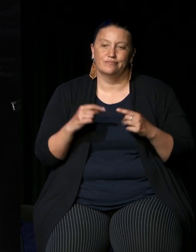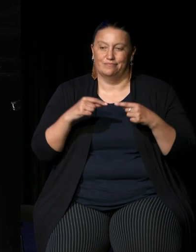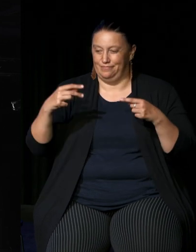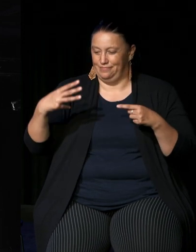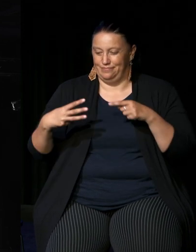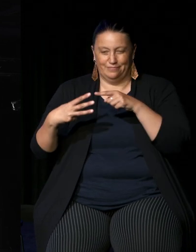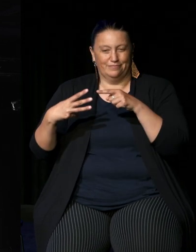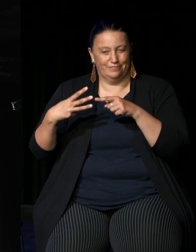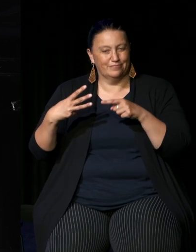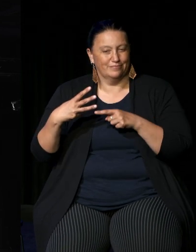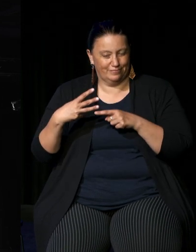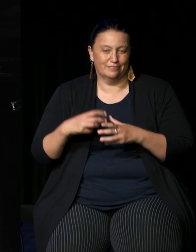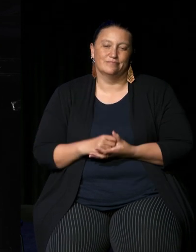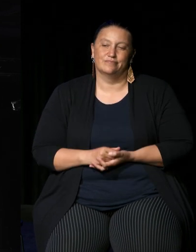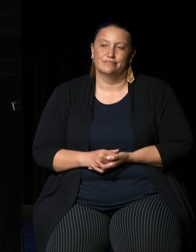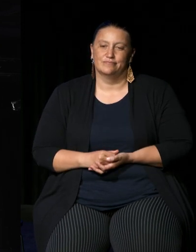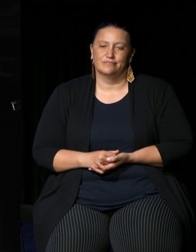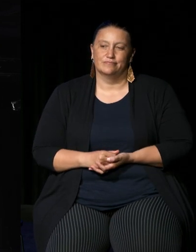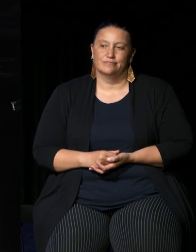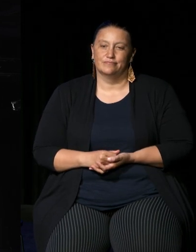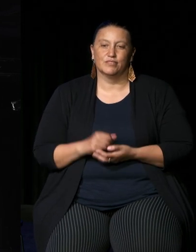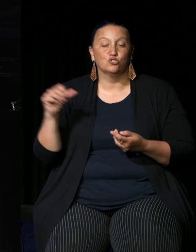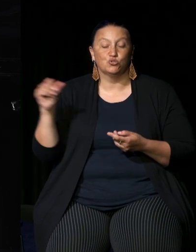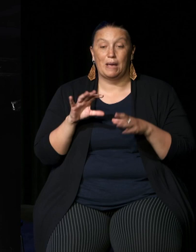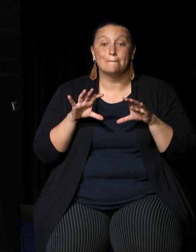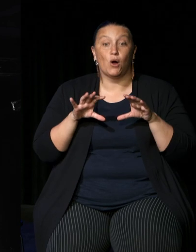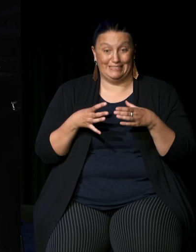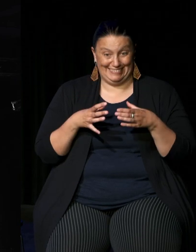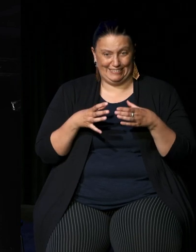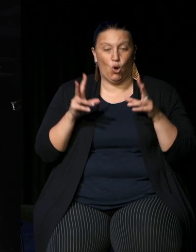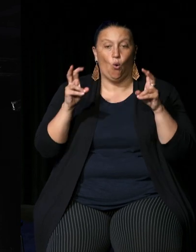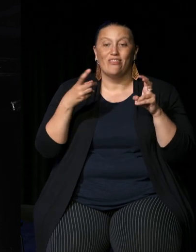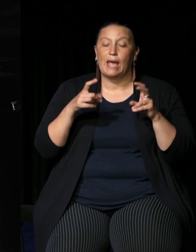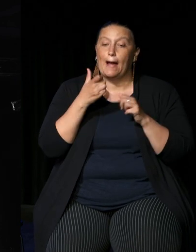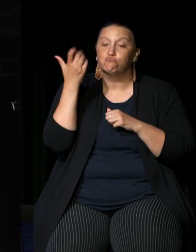of these three elements that there shall be a body called the Aboriginal Torres Strait on a voice